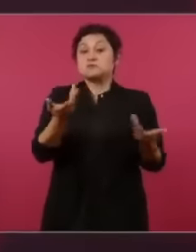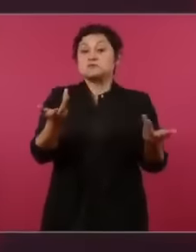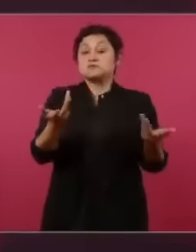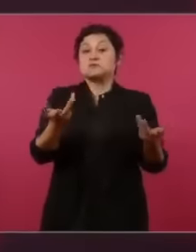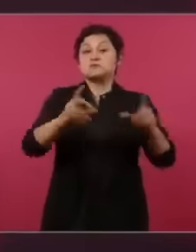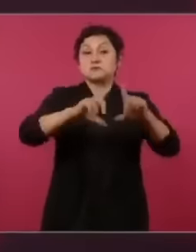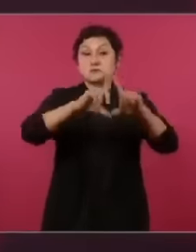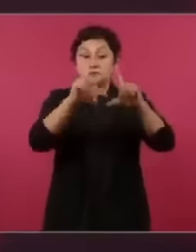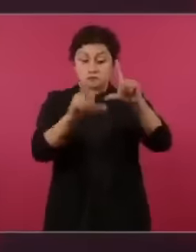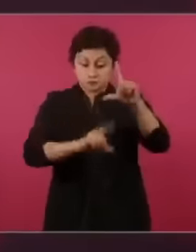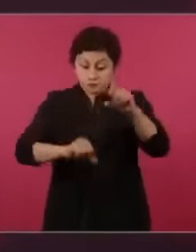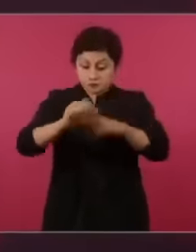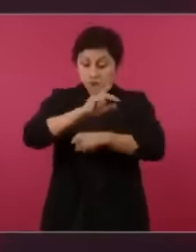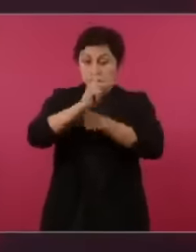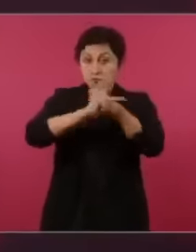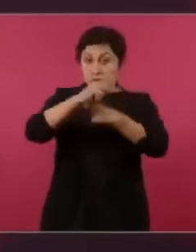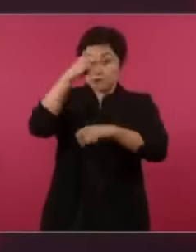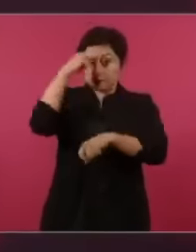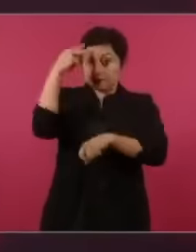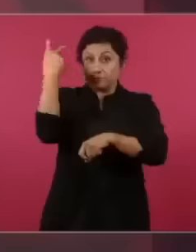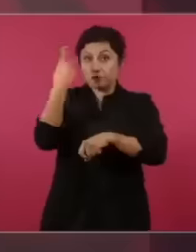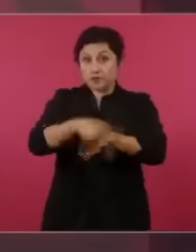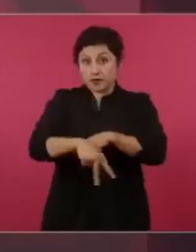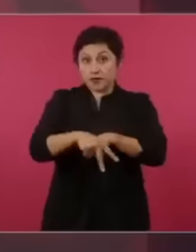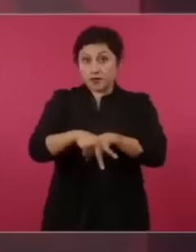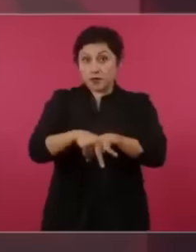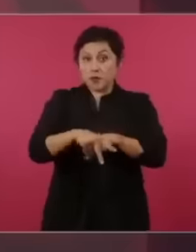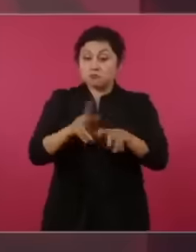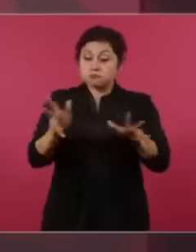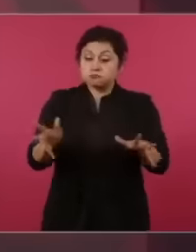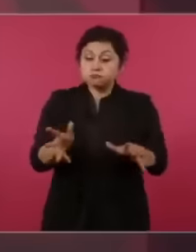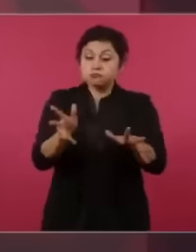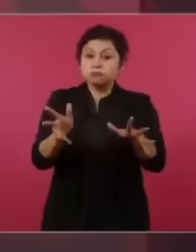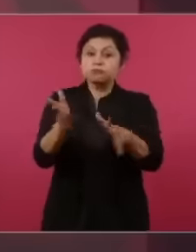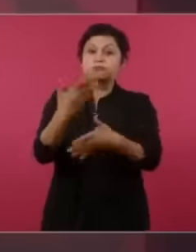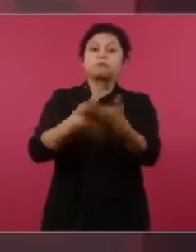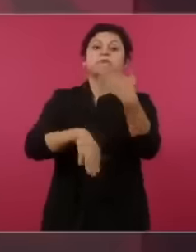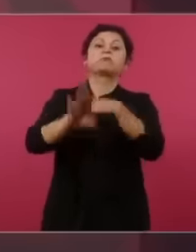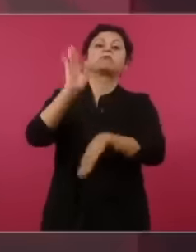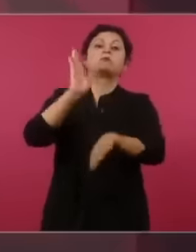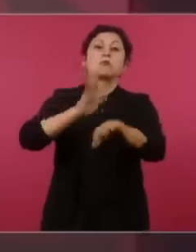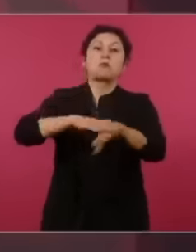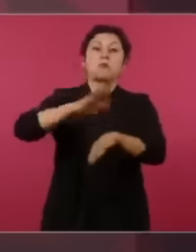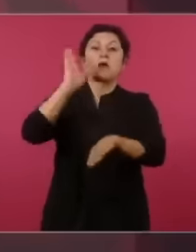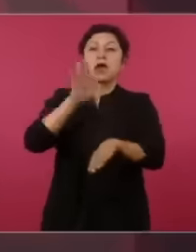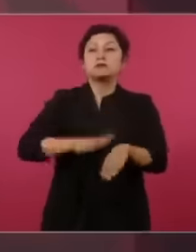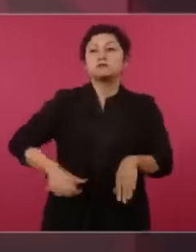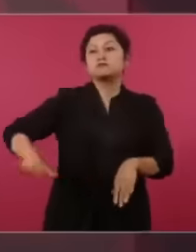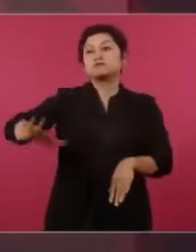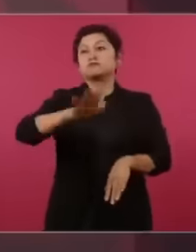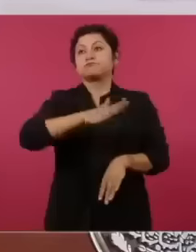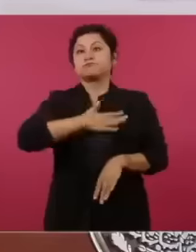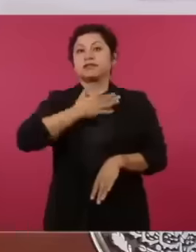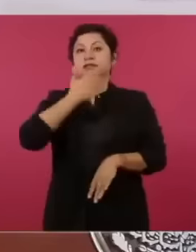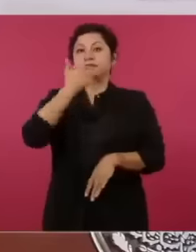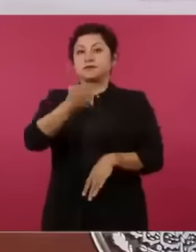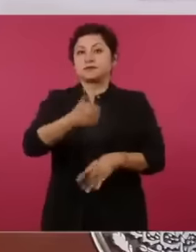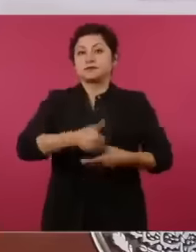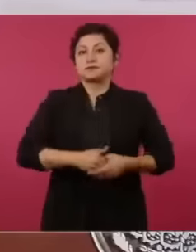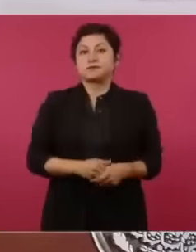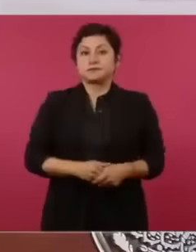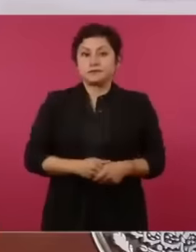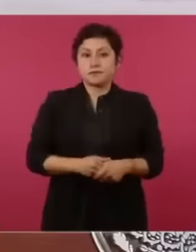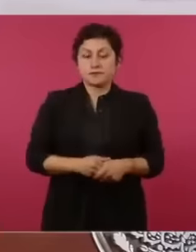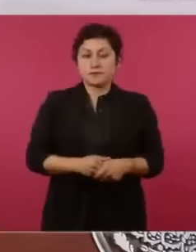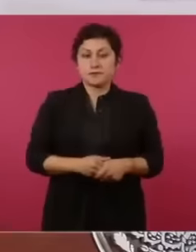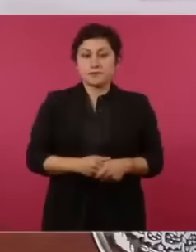continues to grow and continues to see well-being in our people. If